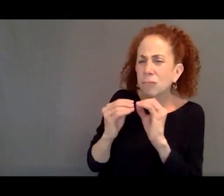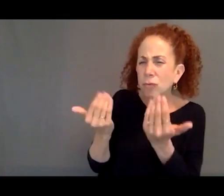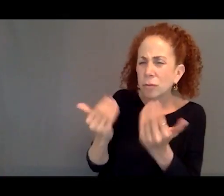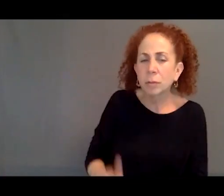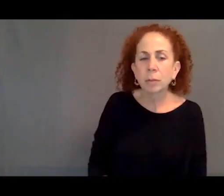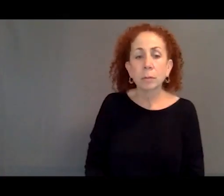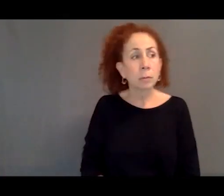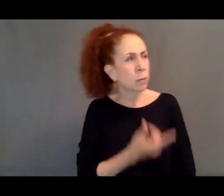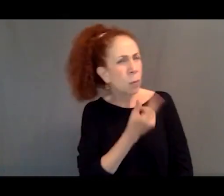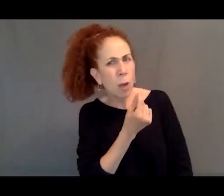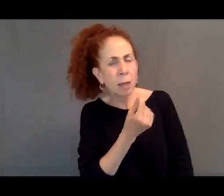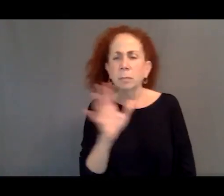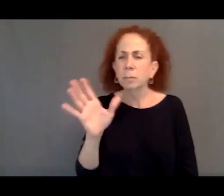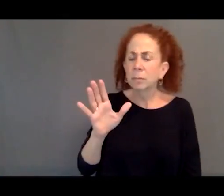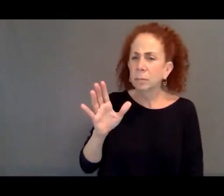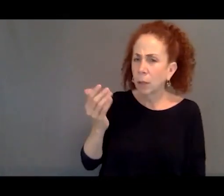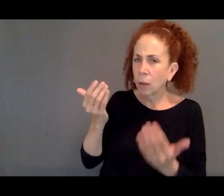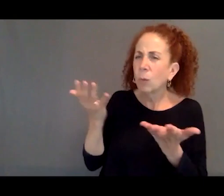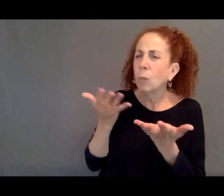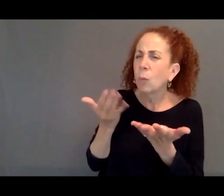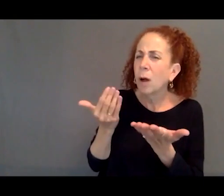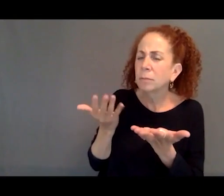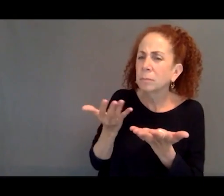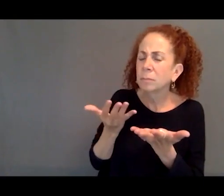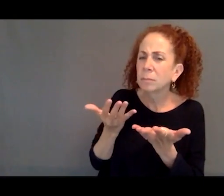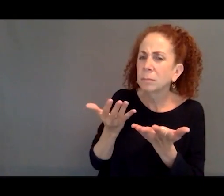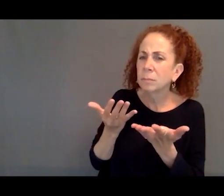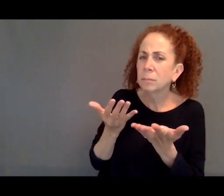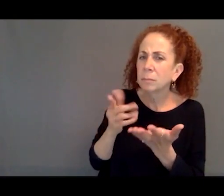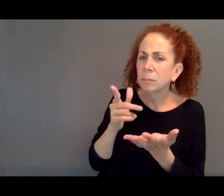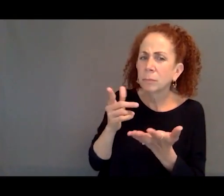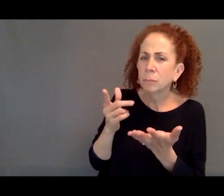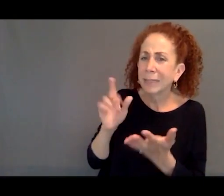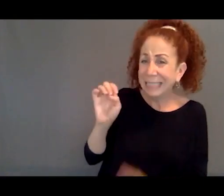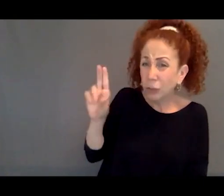What? You're talking about the current asylum seekers in the EU? No.